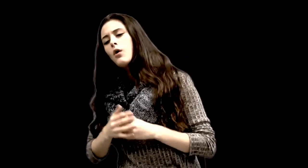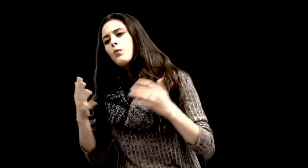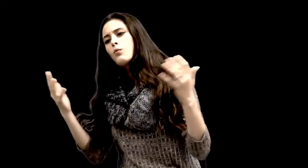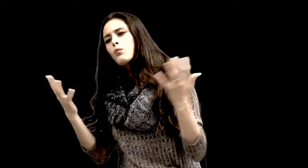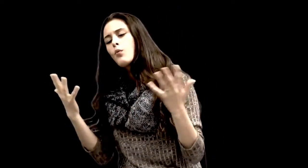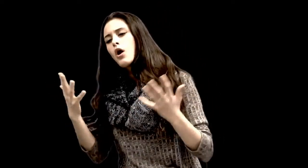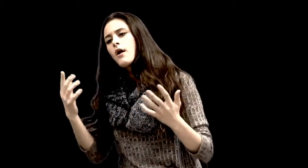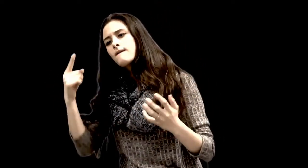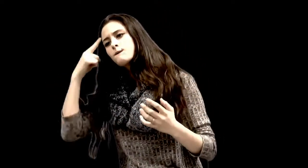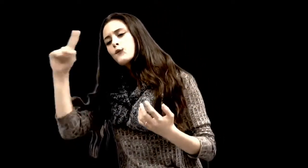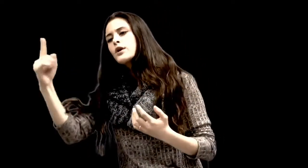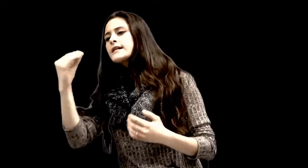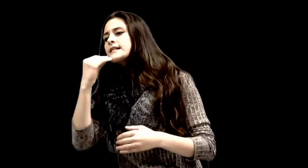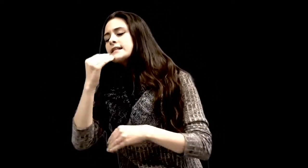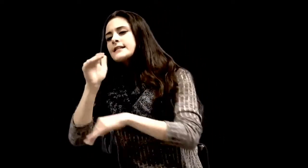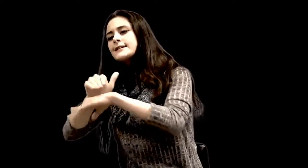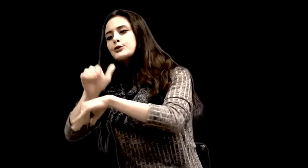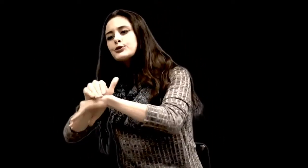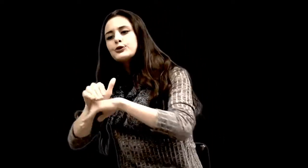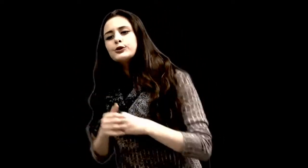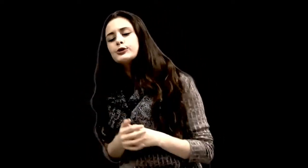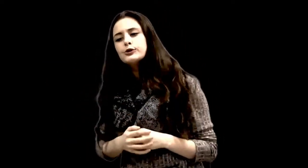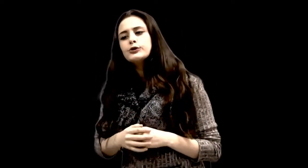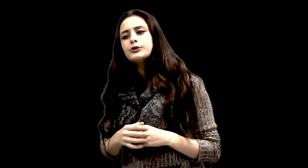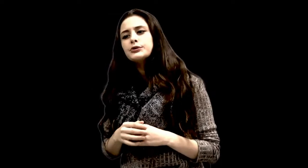“What’s for dinner tonight?”